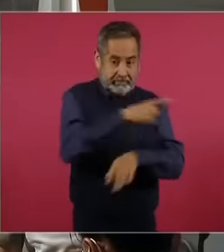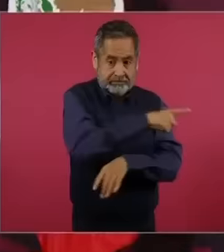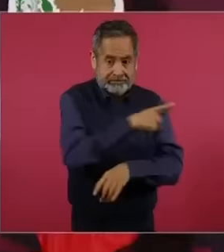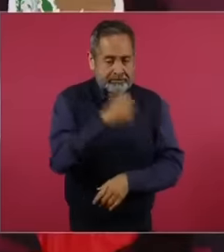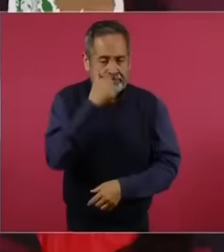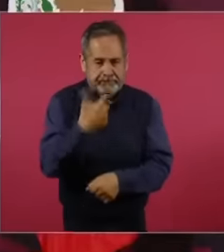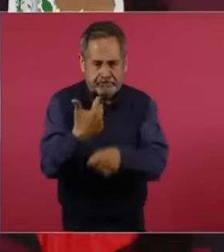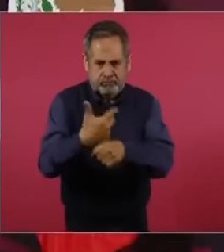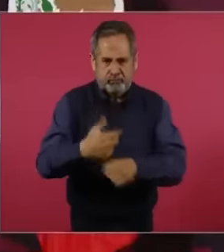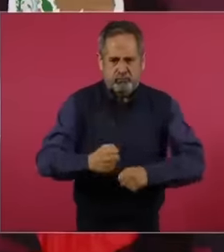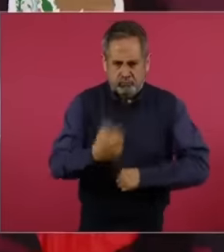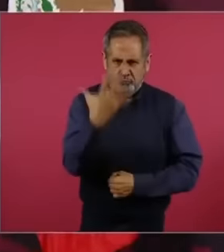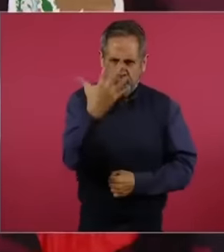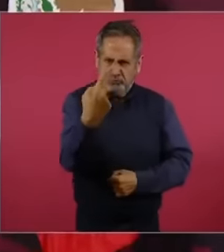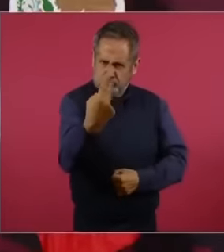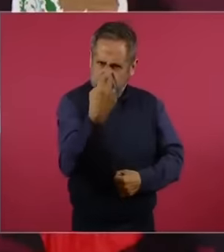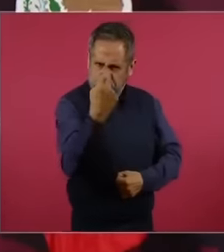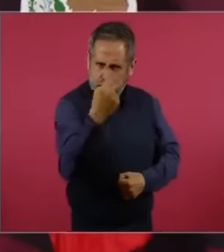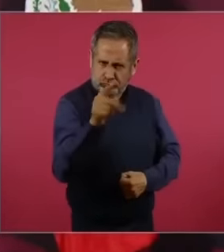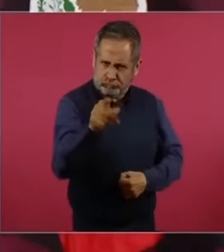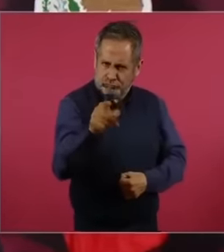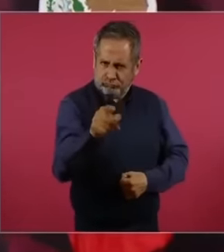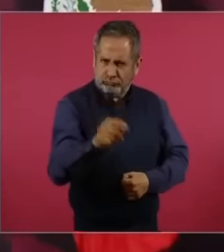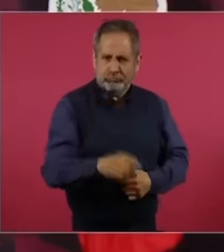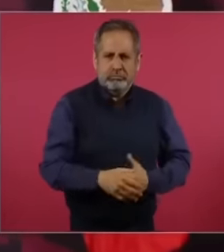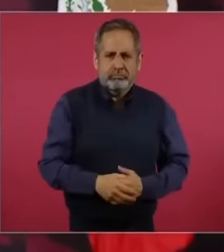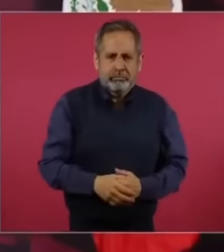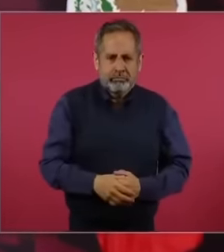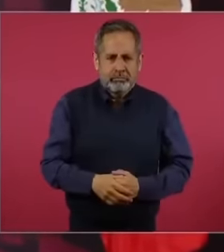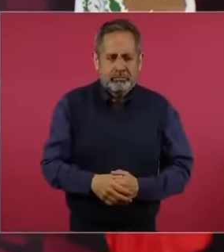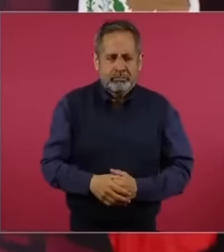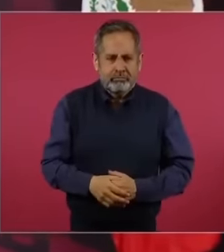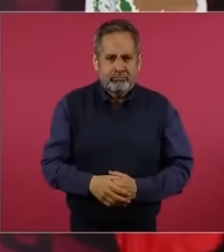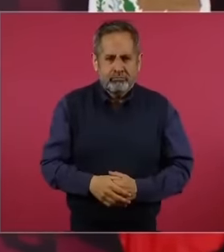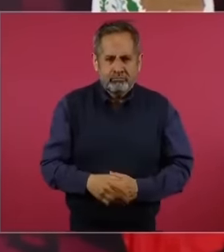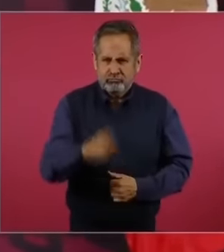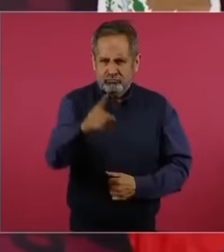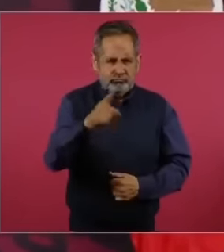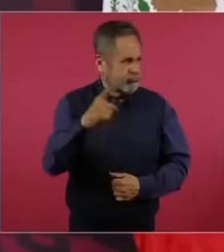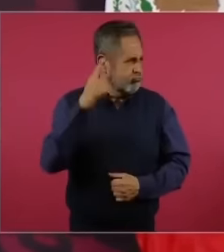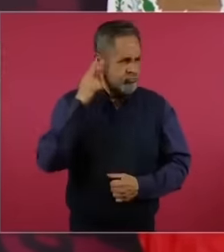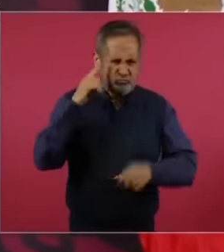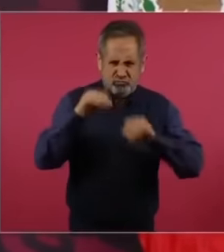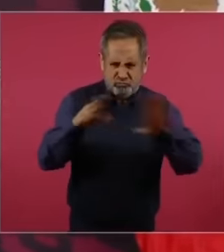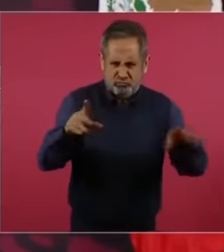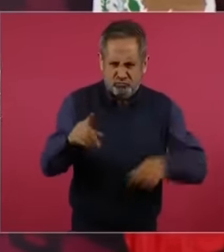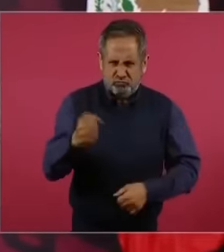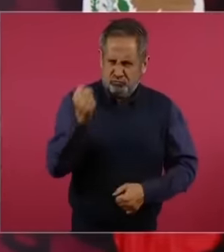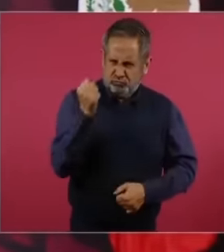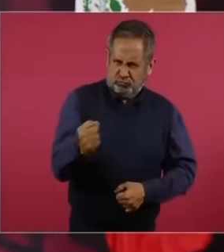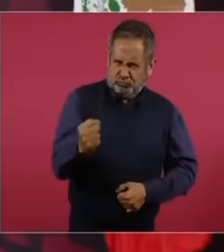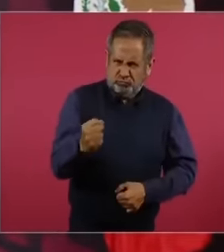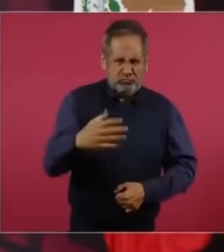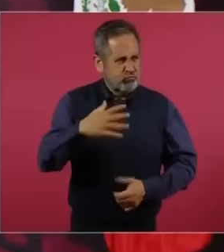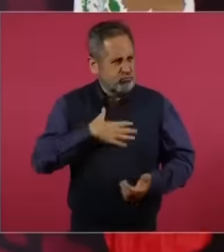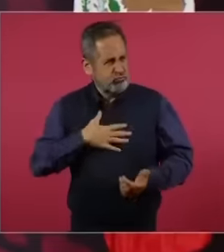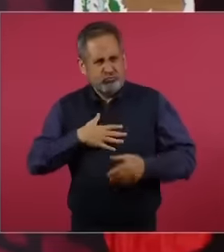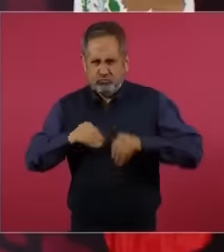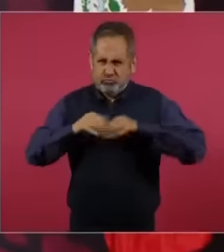say that it should be heard well and that it should be heard far away my